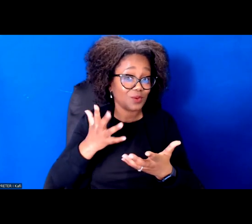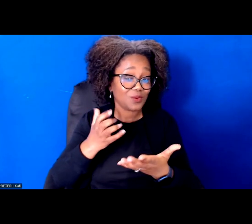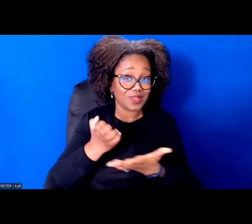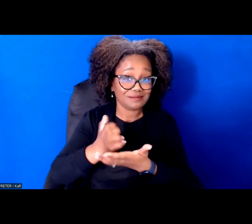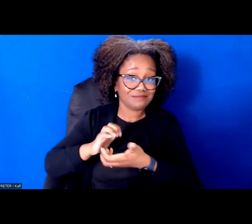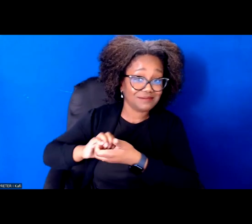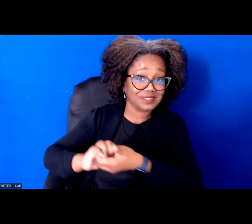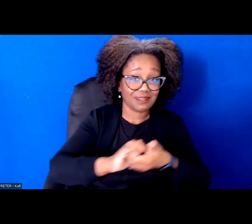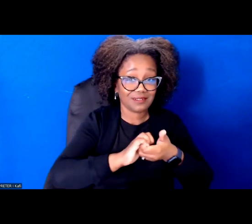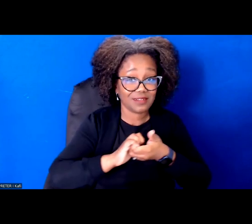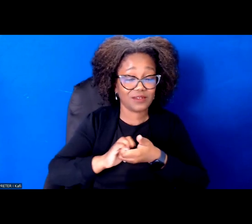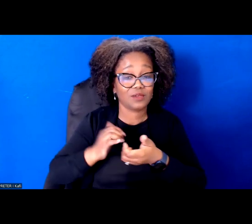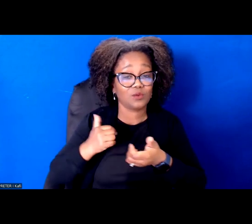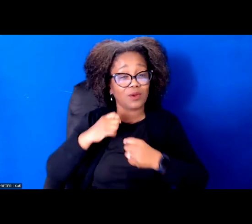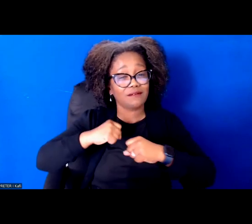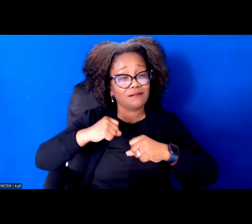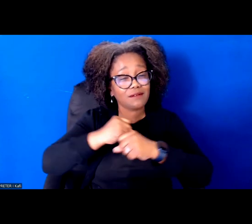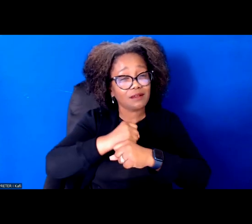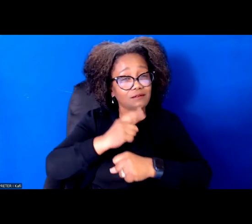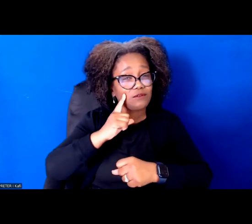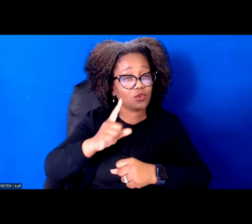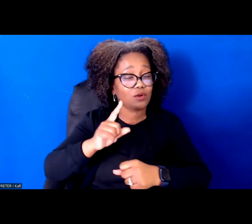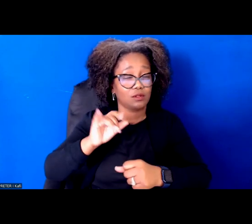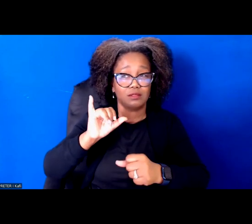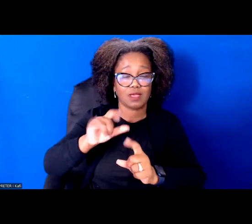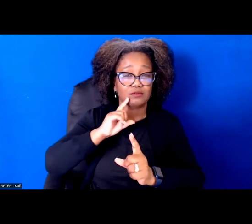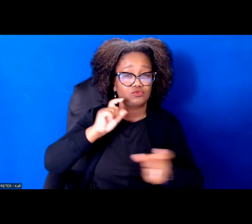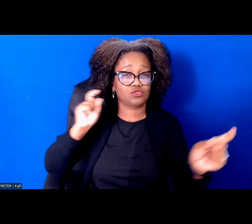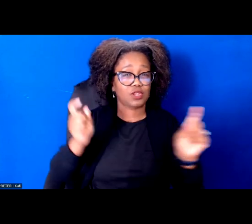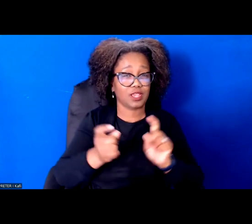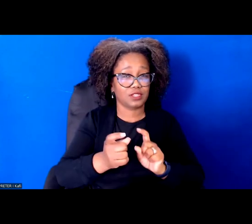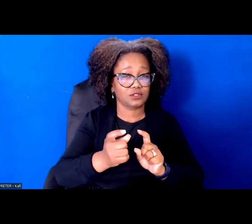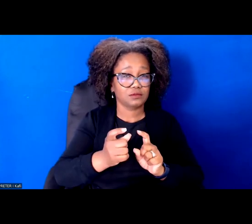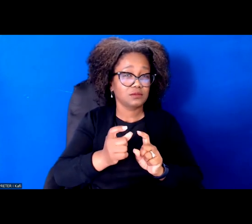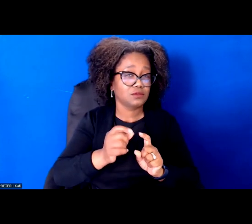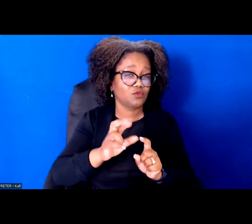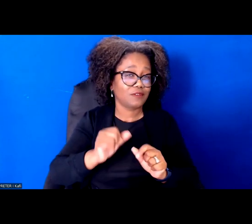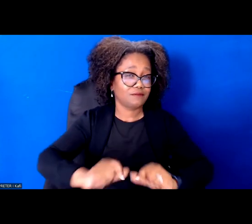aim to reshape our government so that it acts in ways that include and not exclude, and